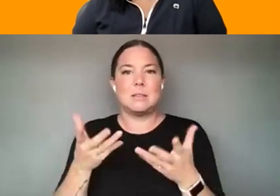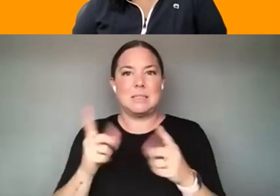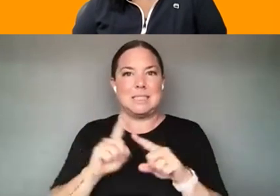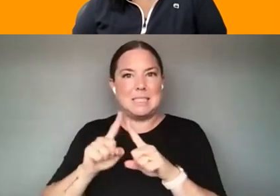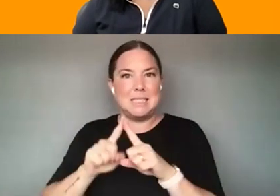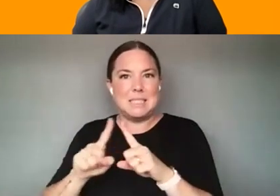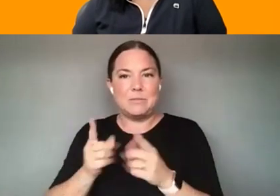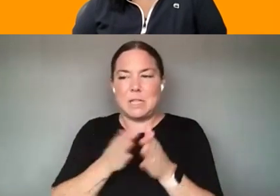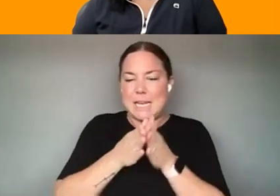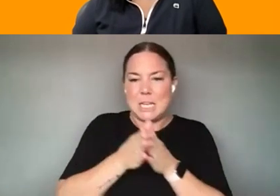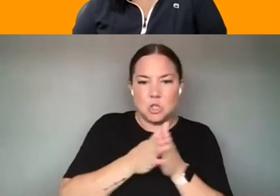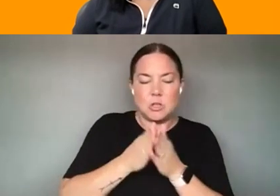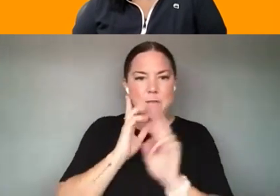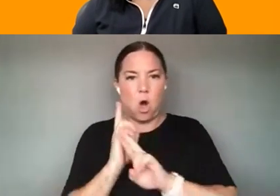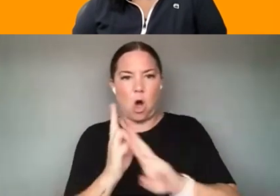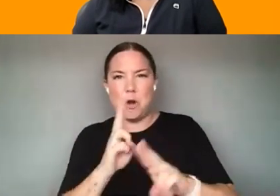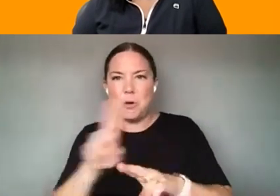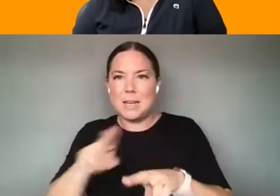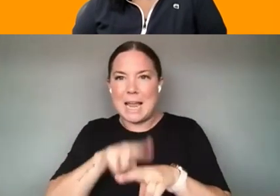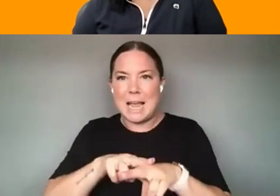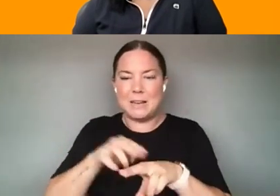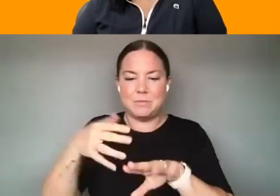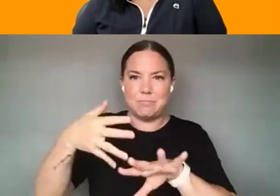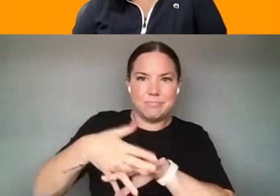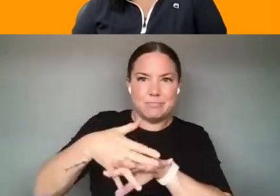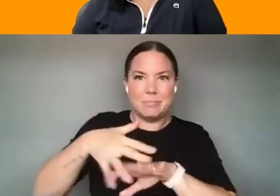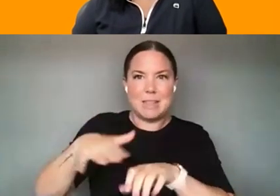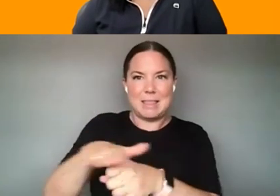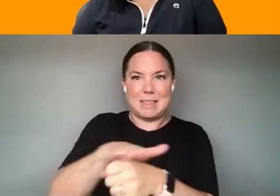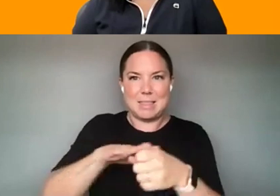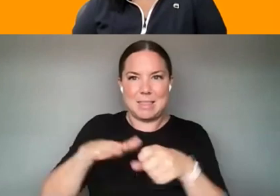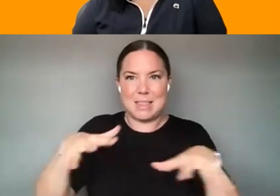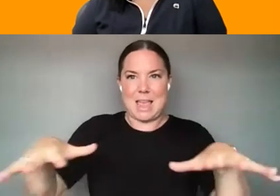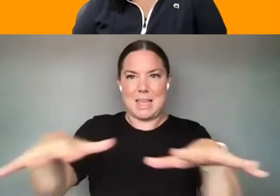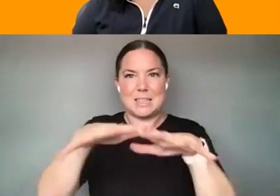IT'S IMPORTANT TO MAKE SURE EVERYONE'S VOICE IS INCLUDED IN THAT CONVERSATION AND SO IF AI CAN BE